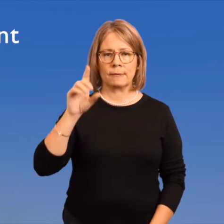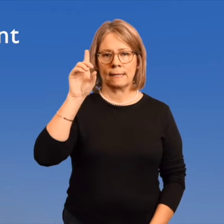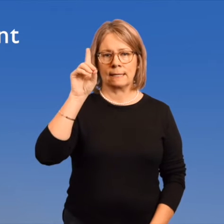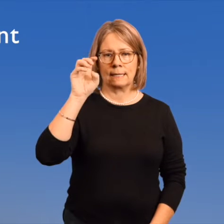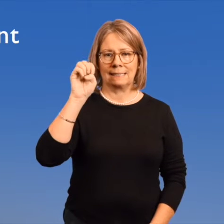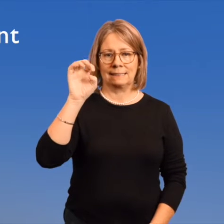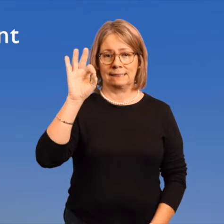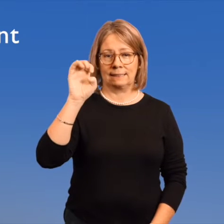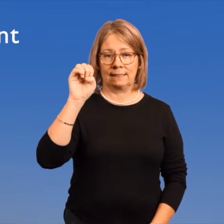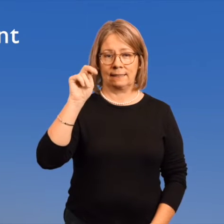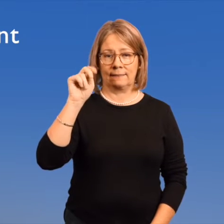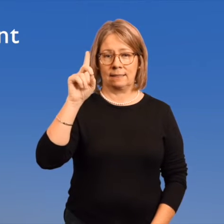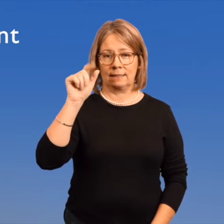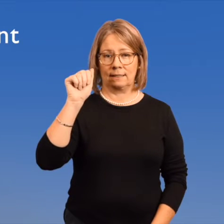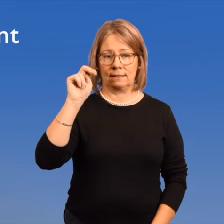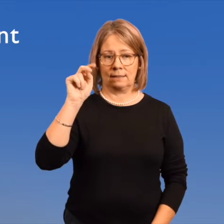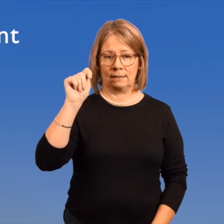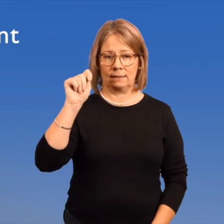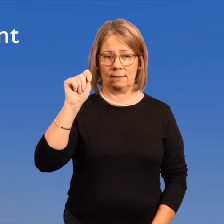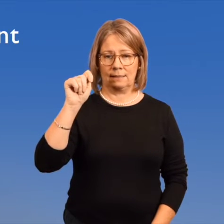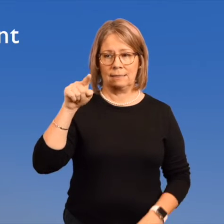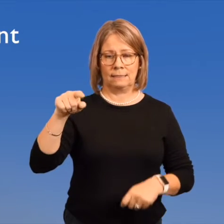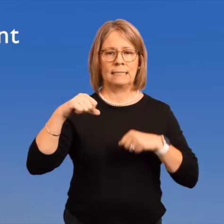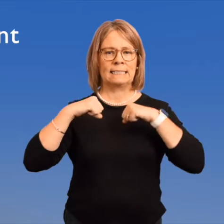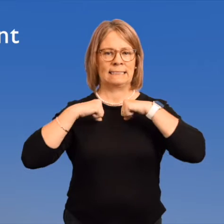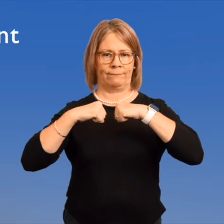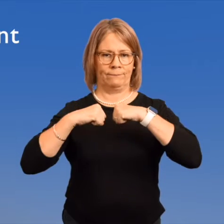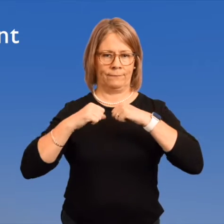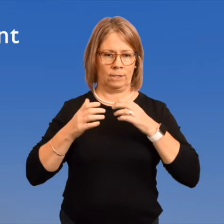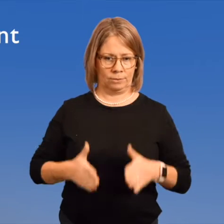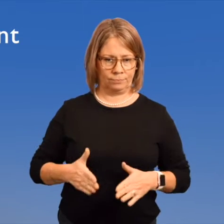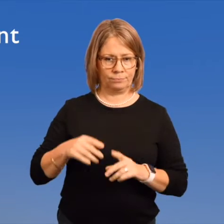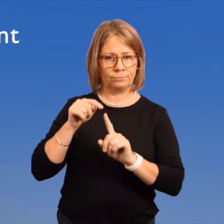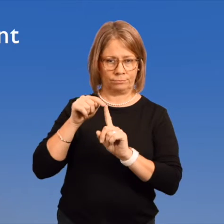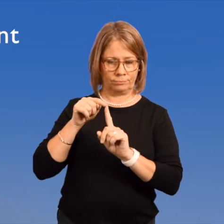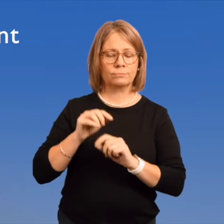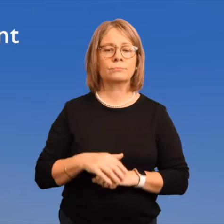Defendant.